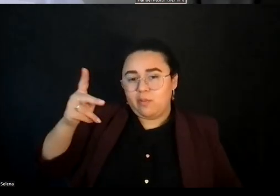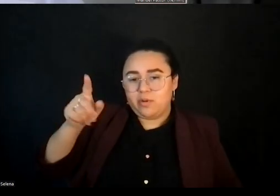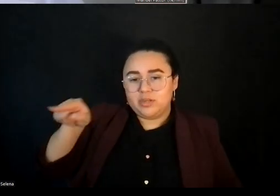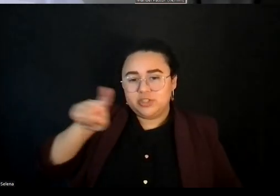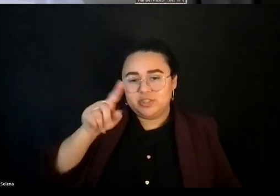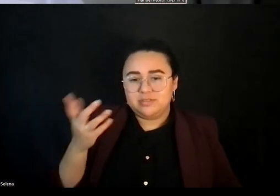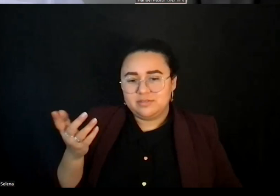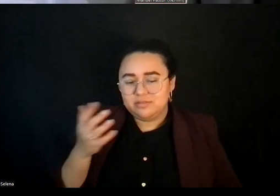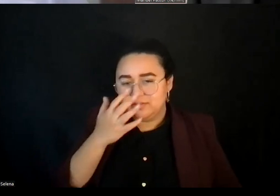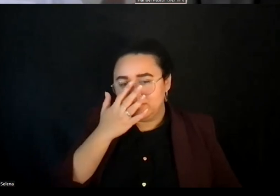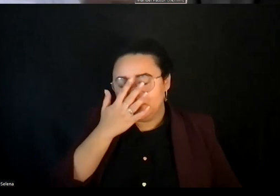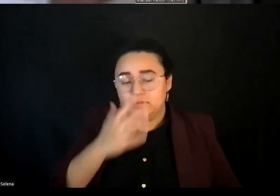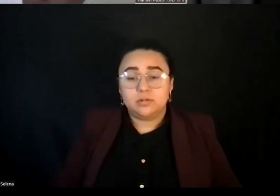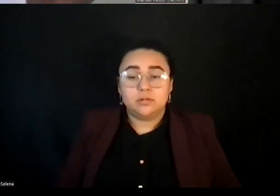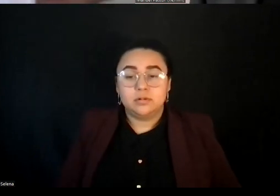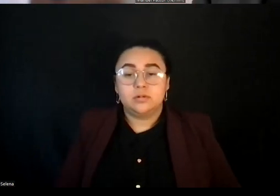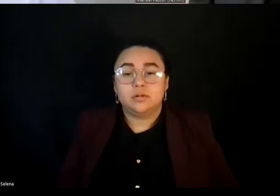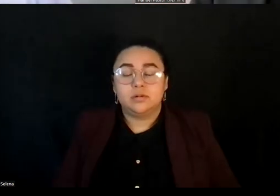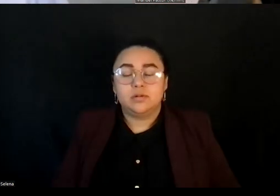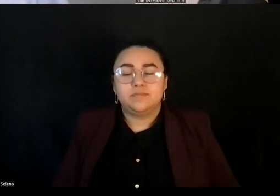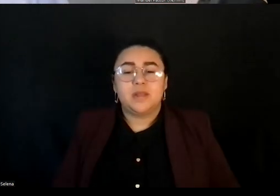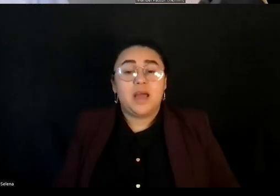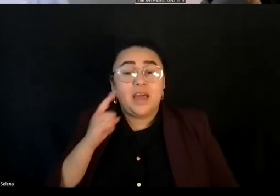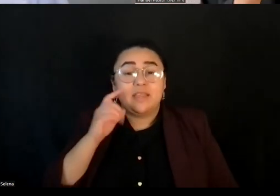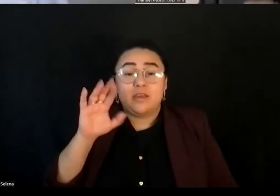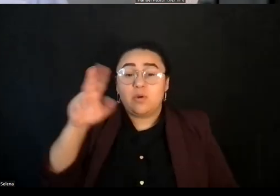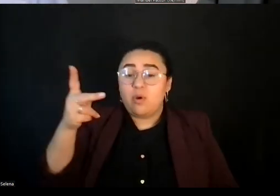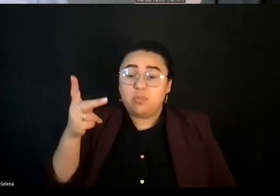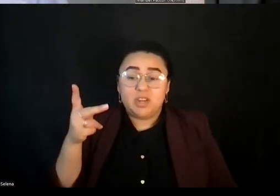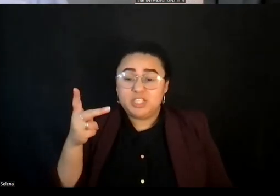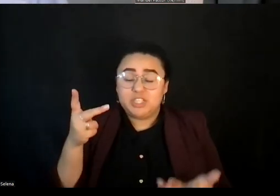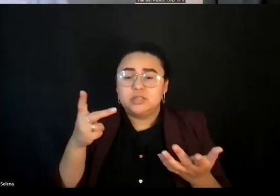And I think part of that misaligned pushes the community out of the line.